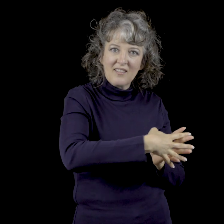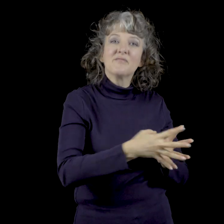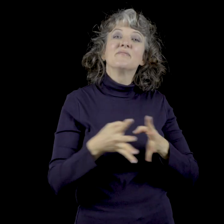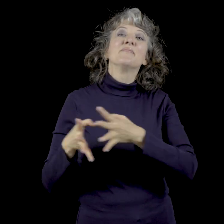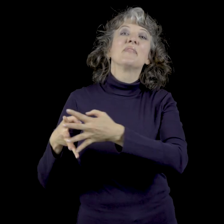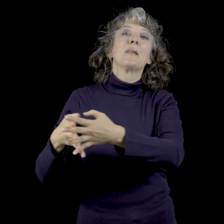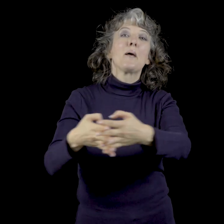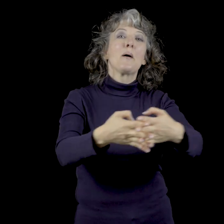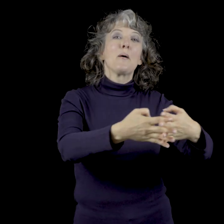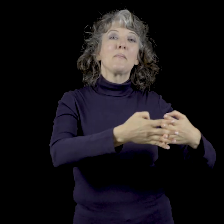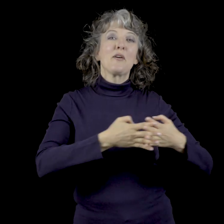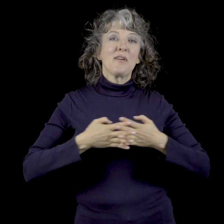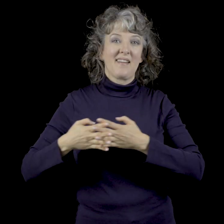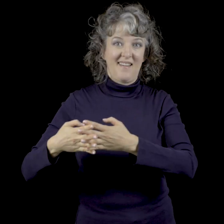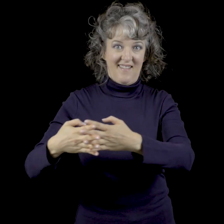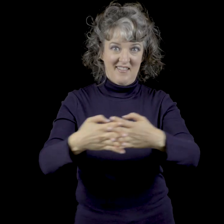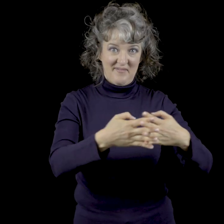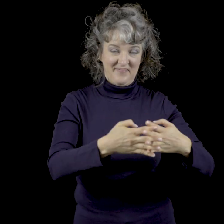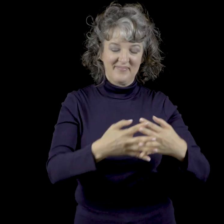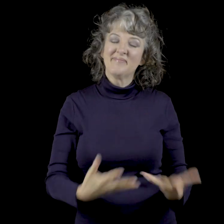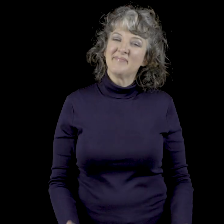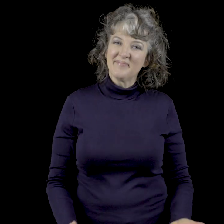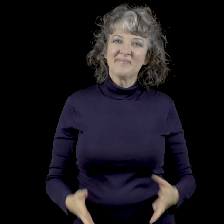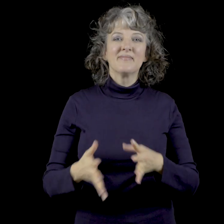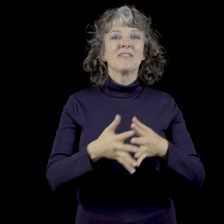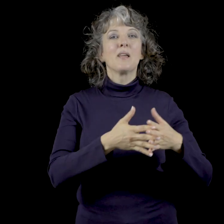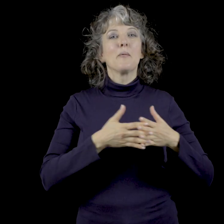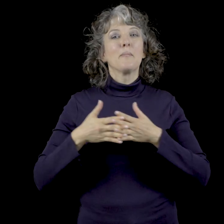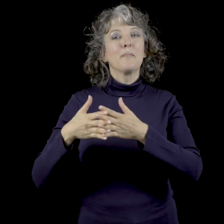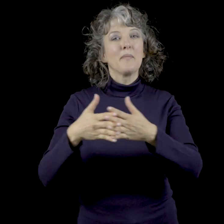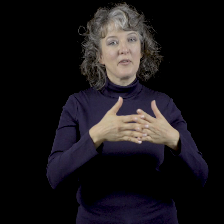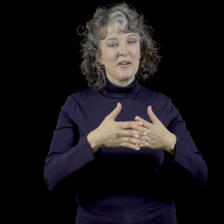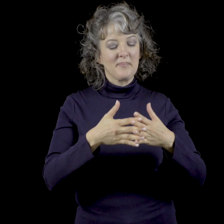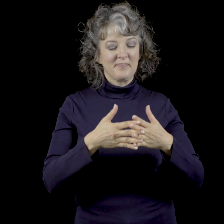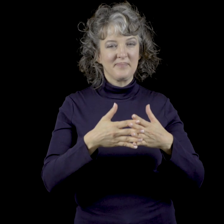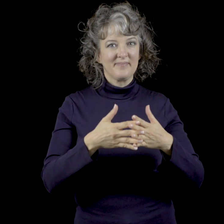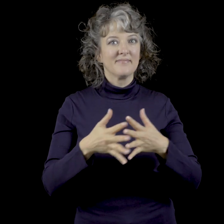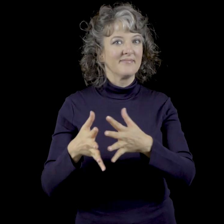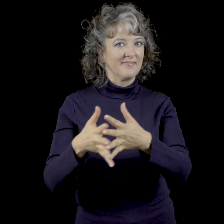Therefore the sign for America. United State of America